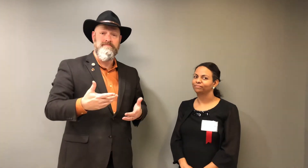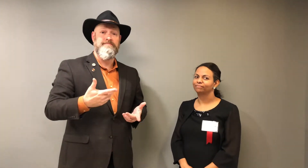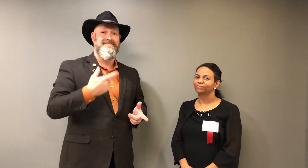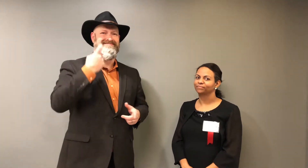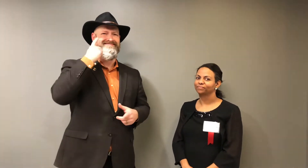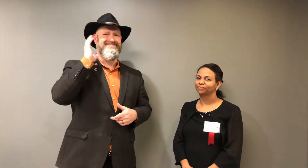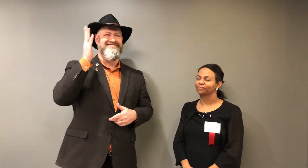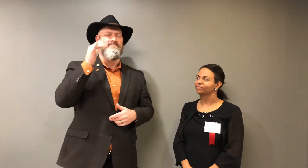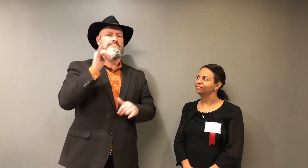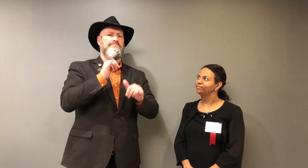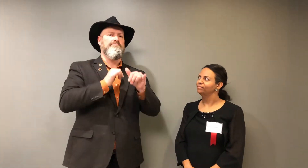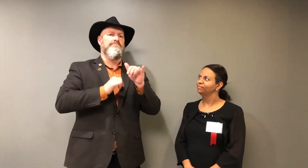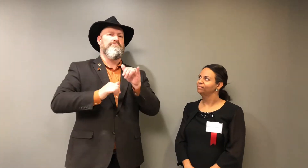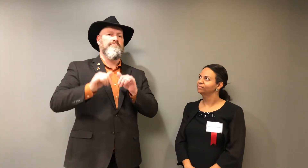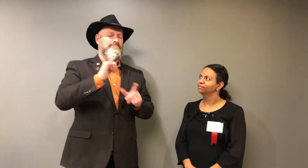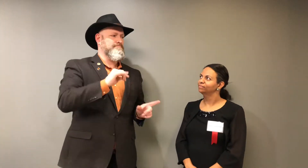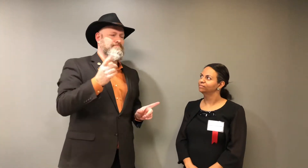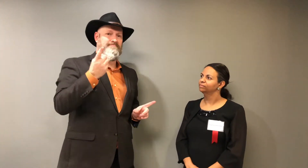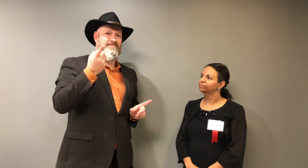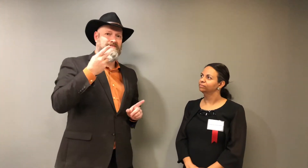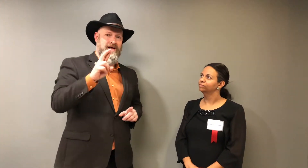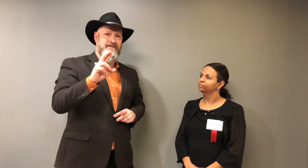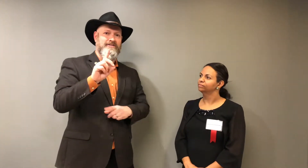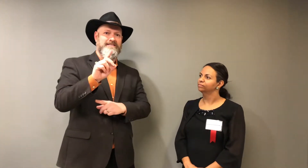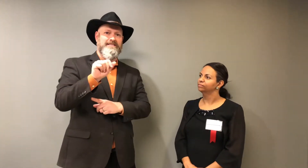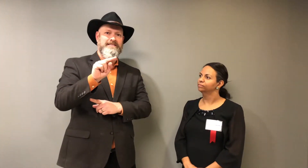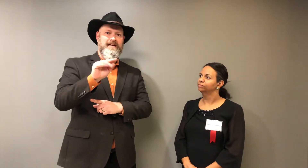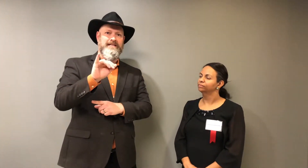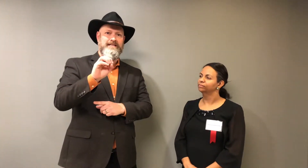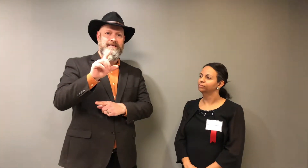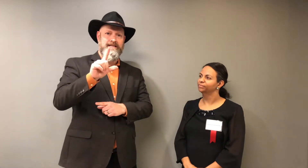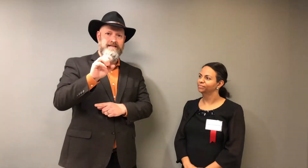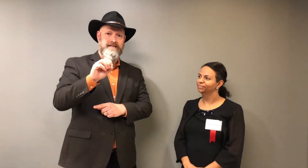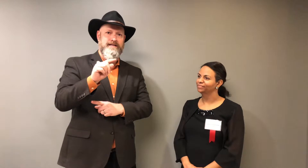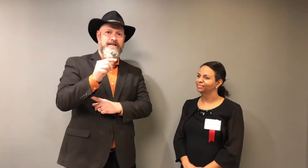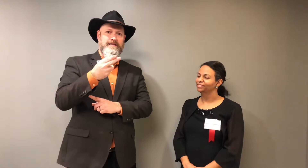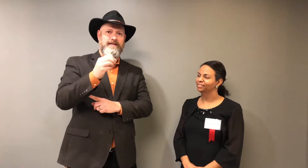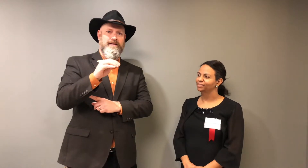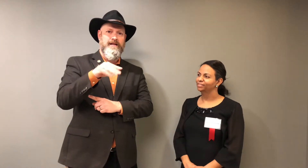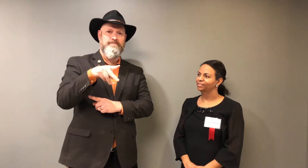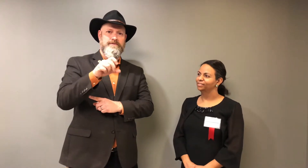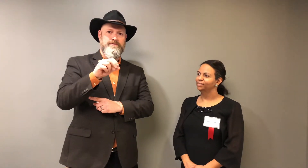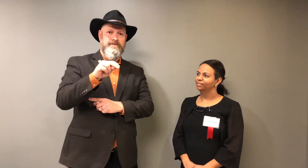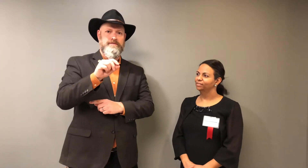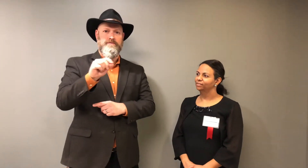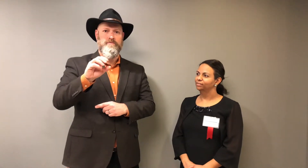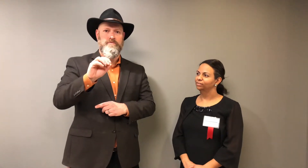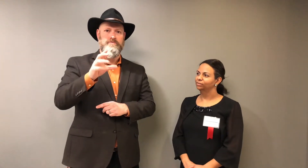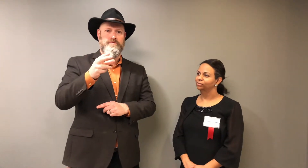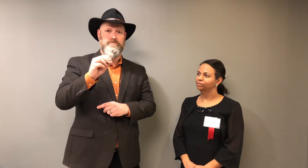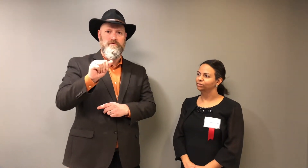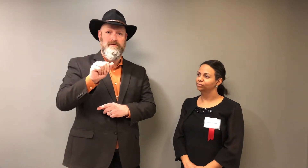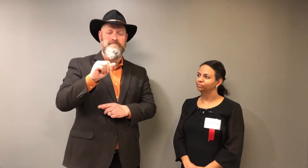Dr. Danielle Thompson-Ochoa just gave a remarkable presentation.